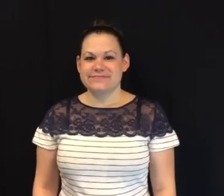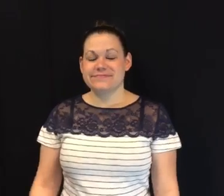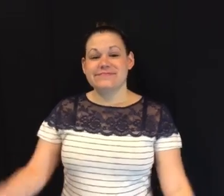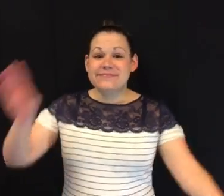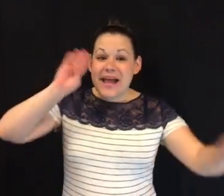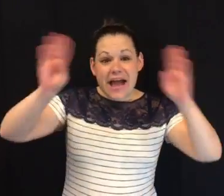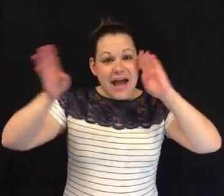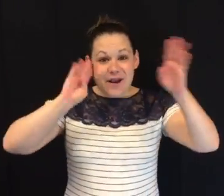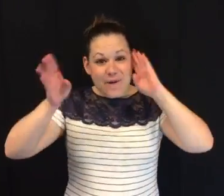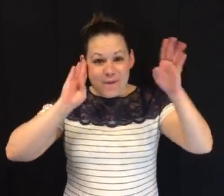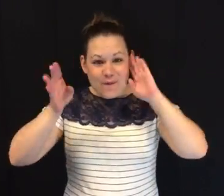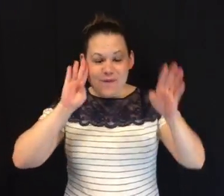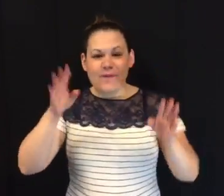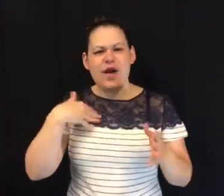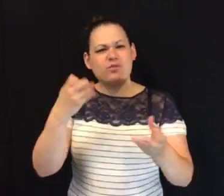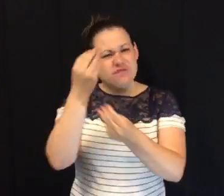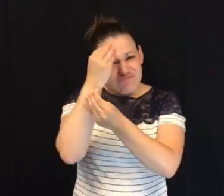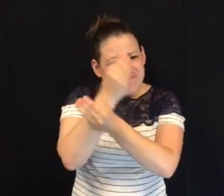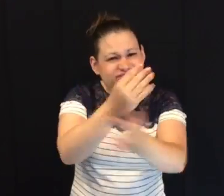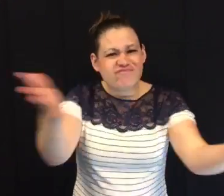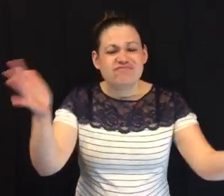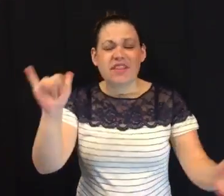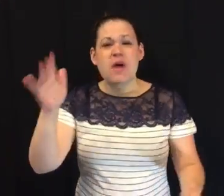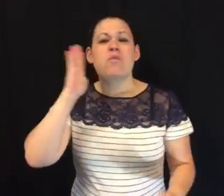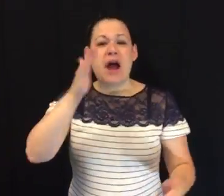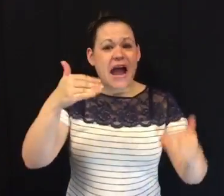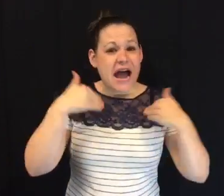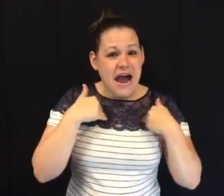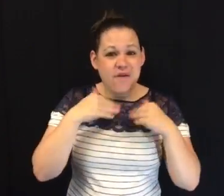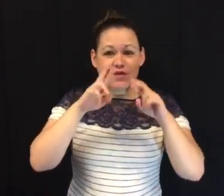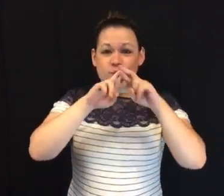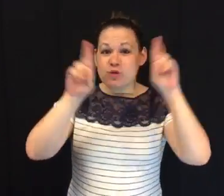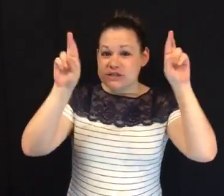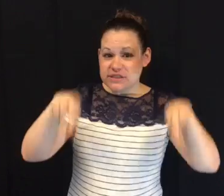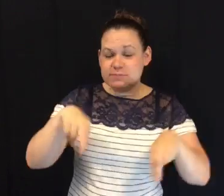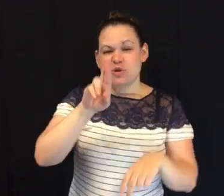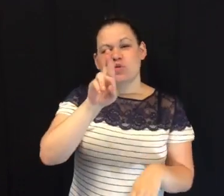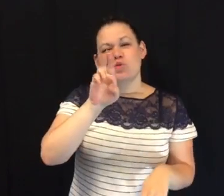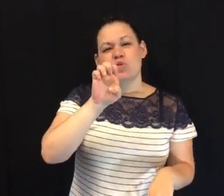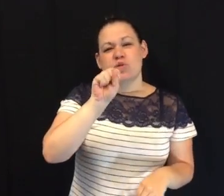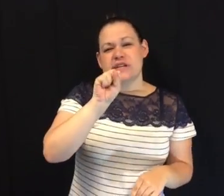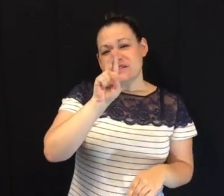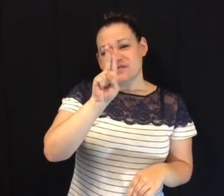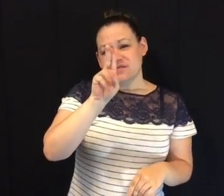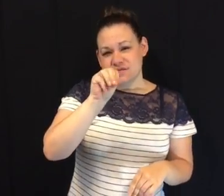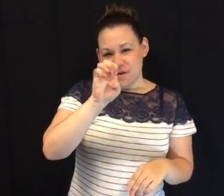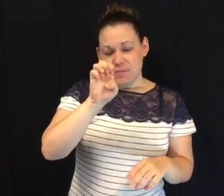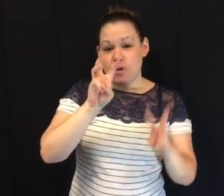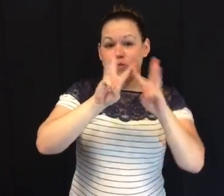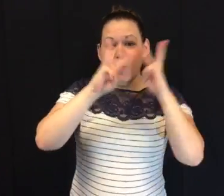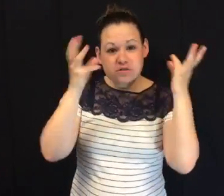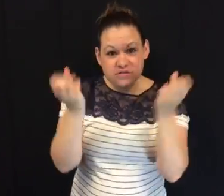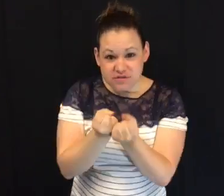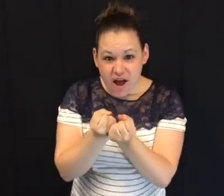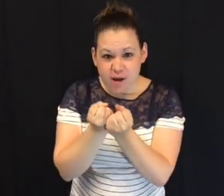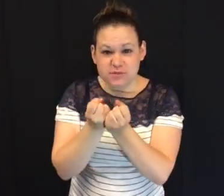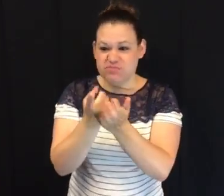Hello! We wanted to let everyone know that we will be hosting a resume workshop